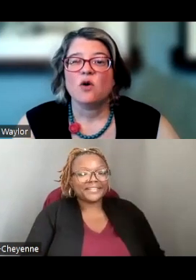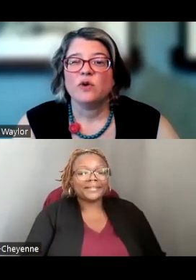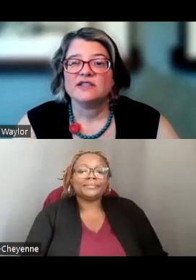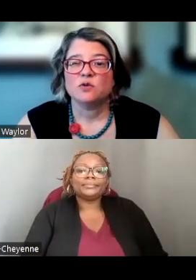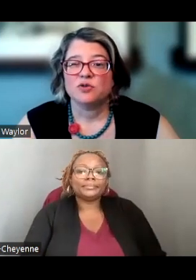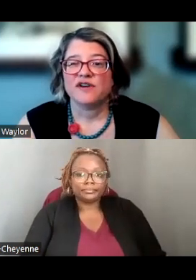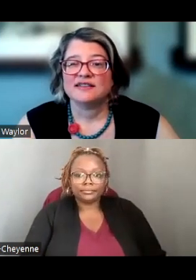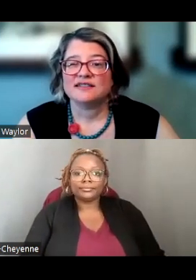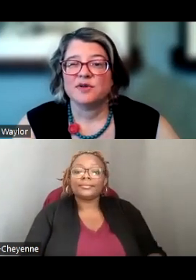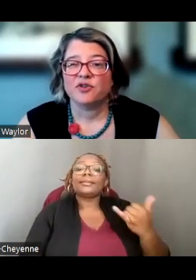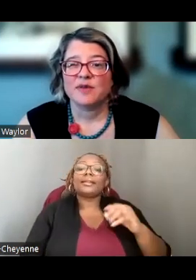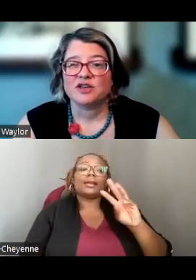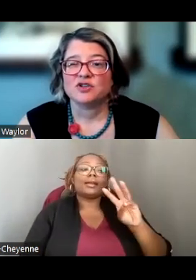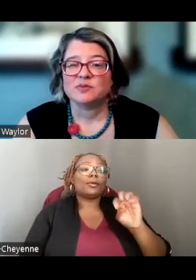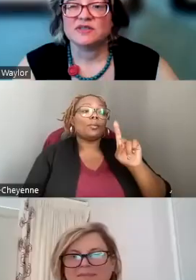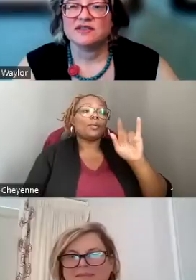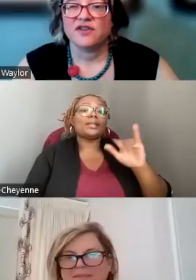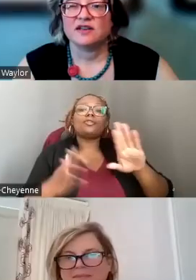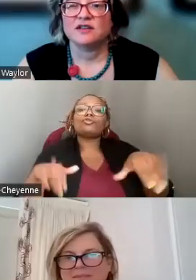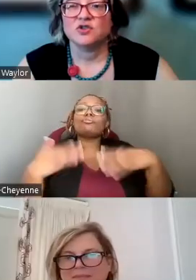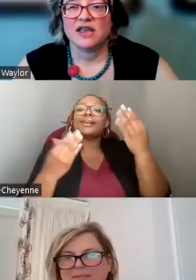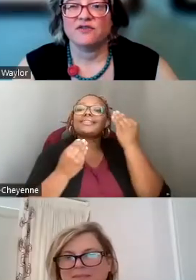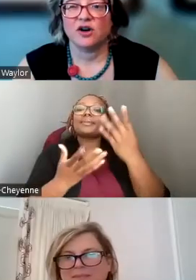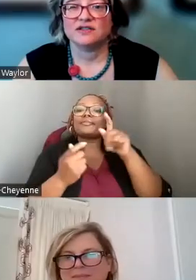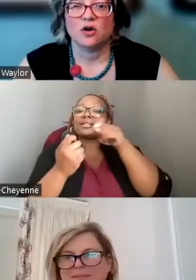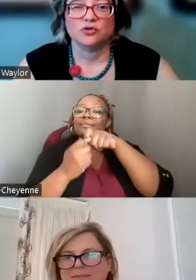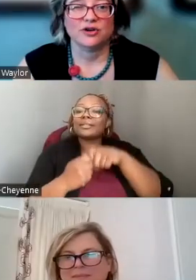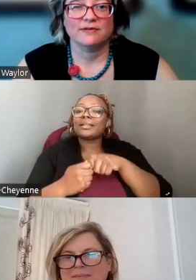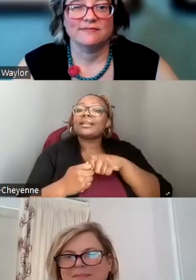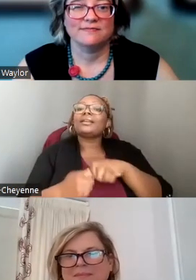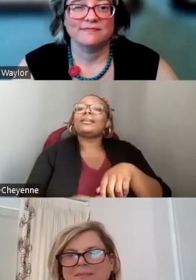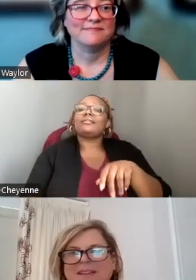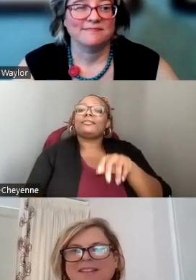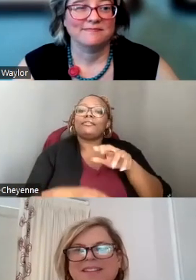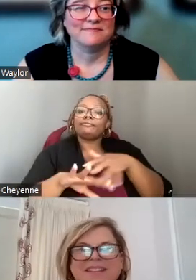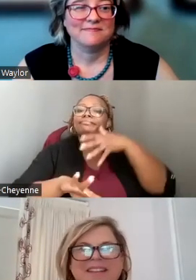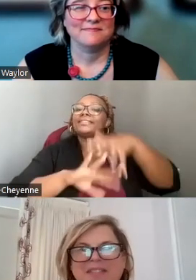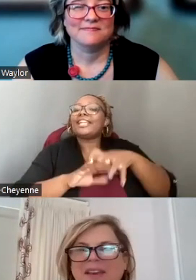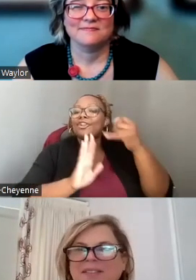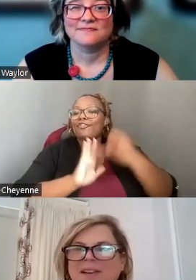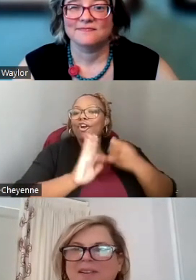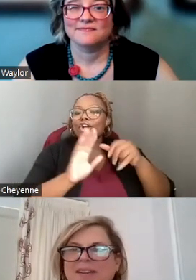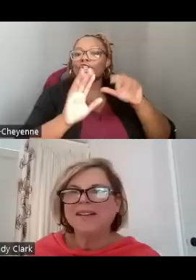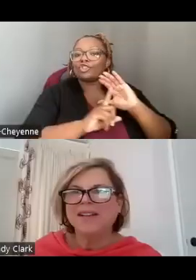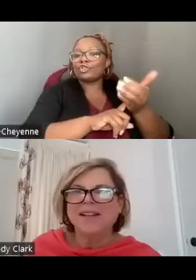AND NOW WENDY WILL PROVIDE SOME INFORMATION SPECIFIC TO NATIVE ARTS AND CULTURE. THANKS ERIN.